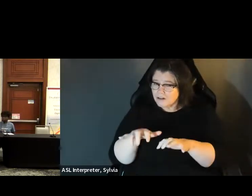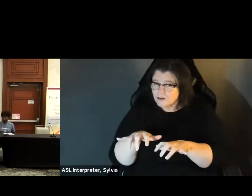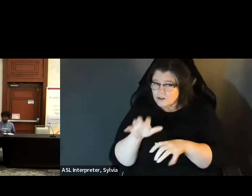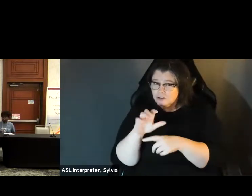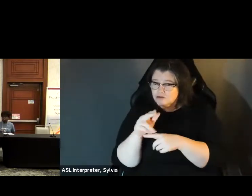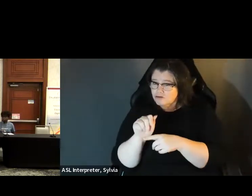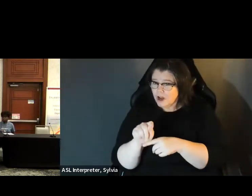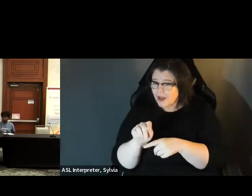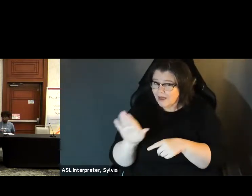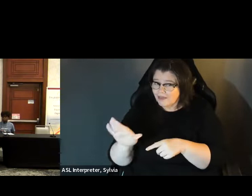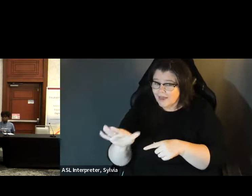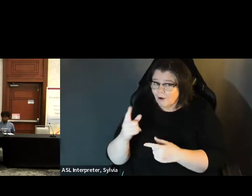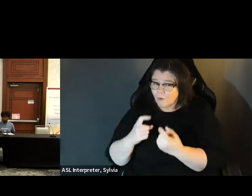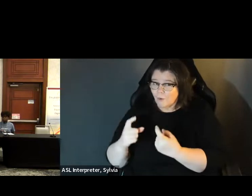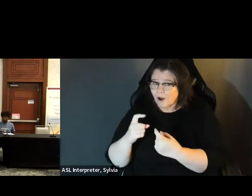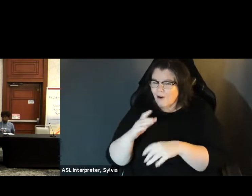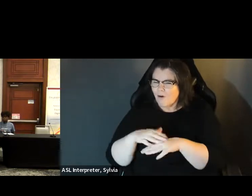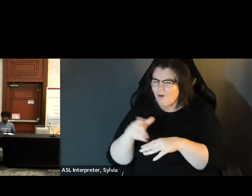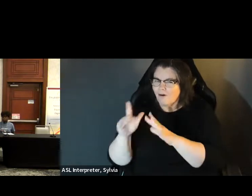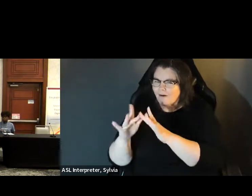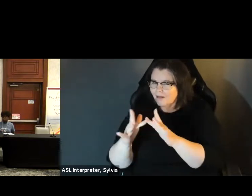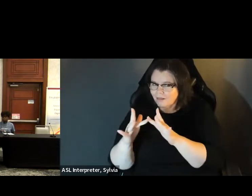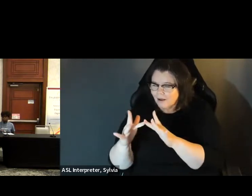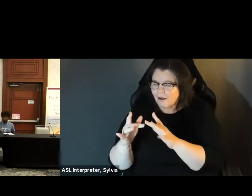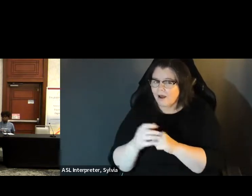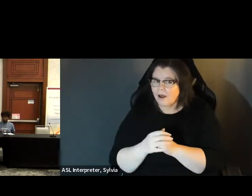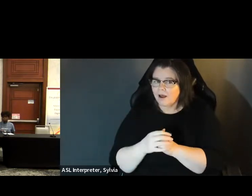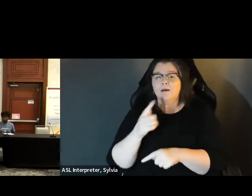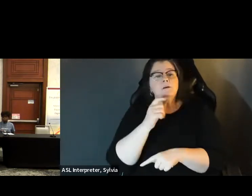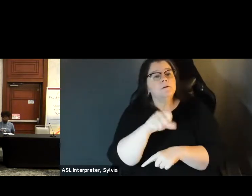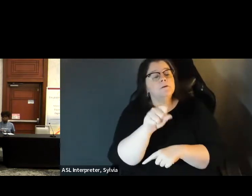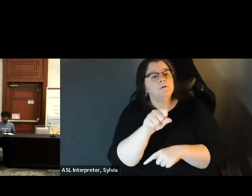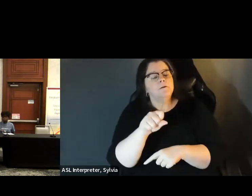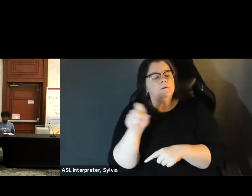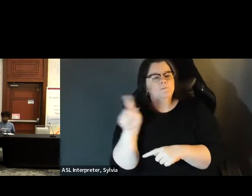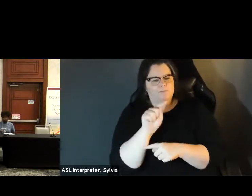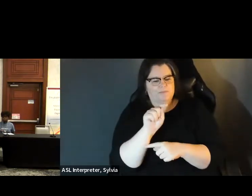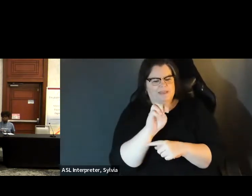any questions in the chat? » Thanks, Juliet. So this is Tony depalma, and the question